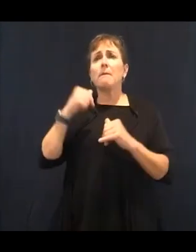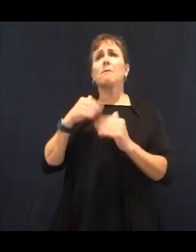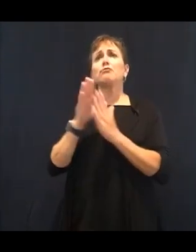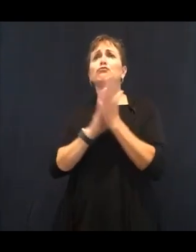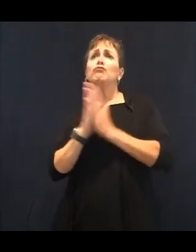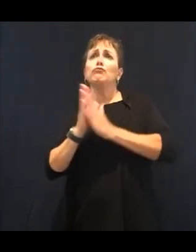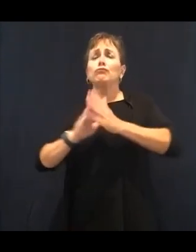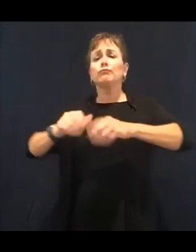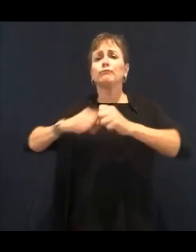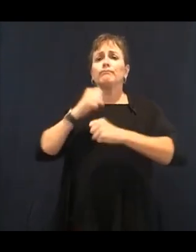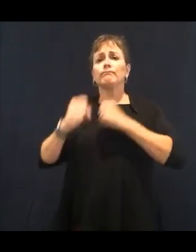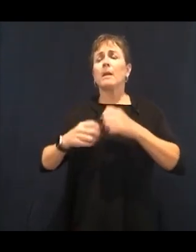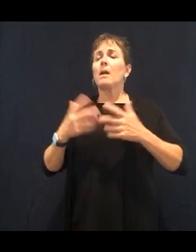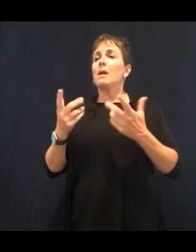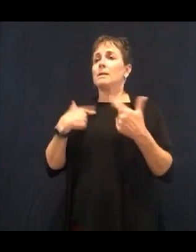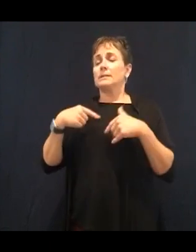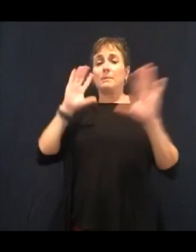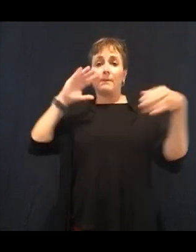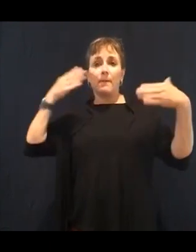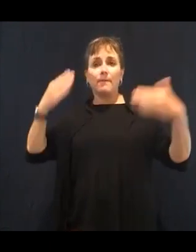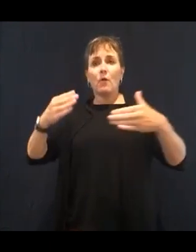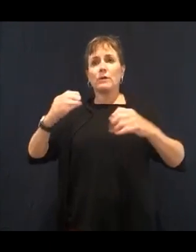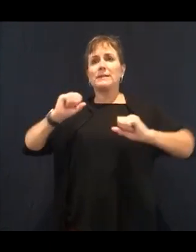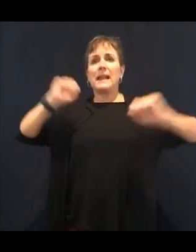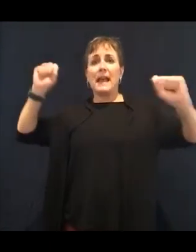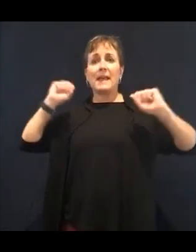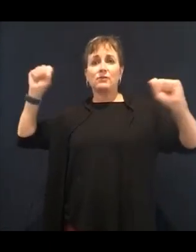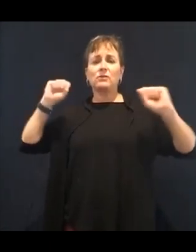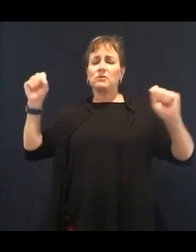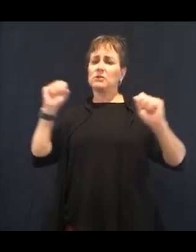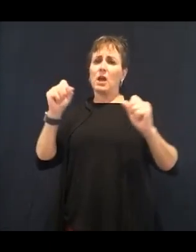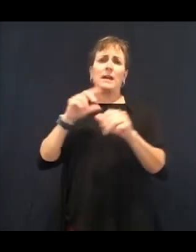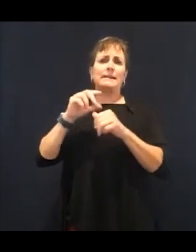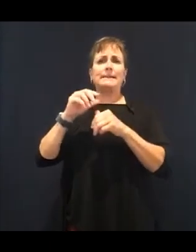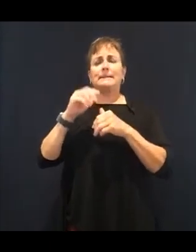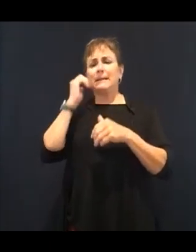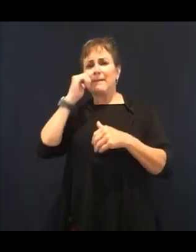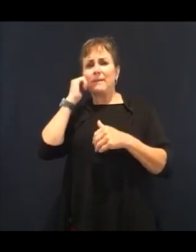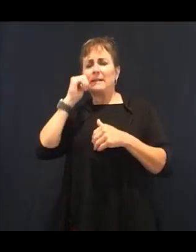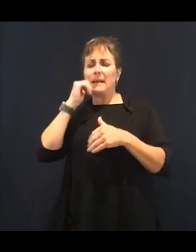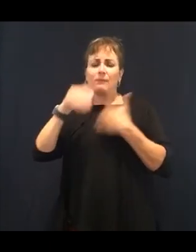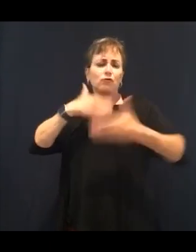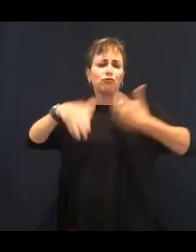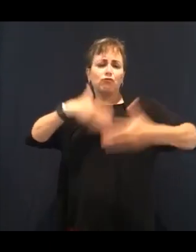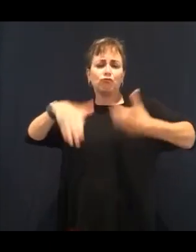because it's made up of 80-plus percent of water,